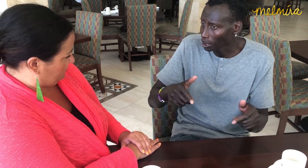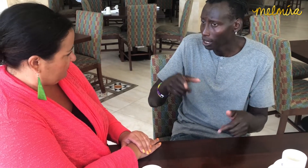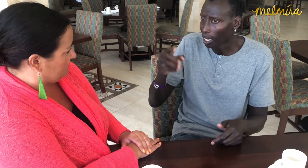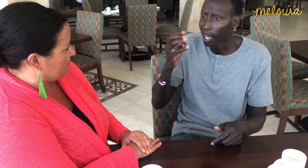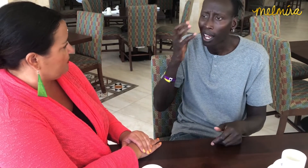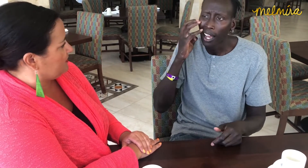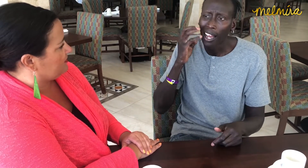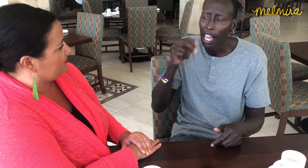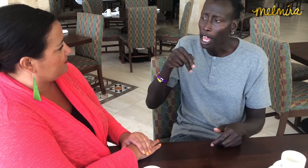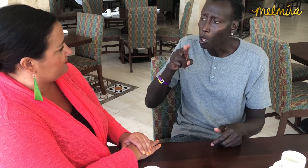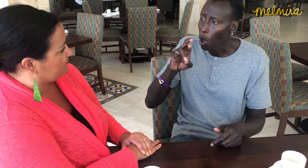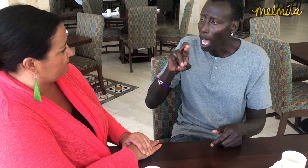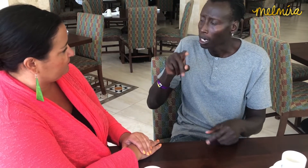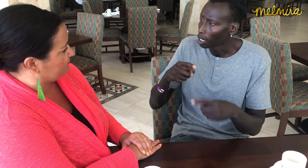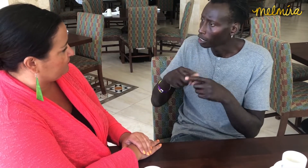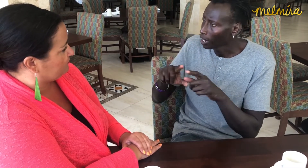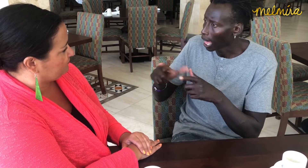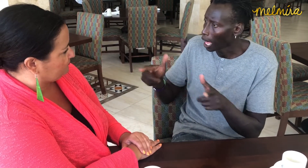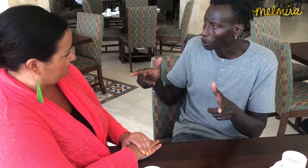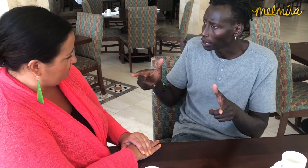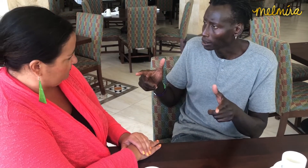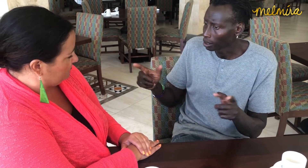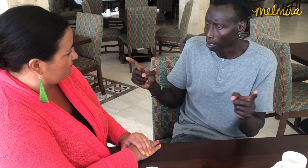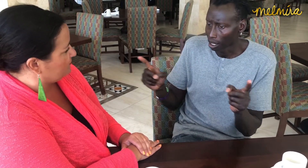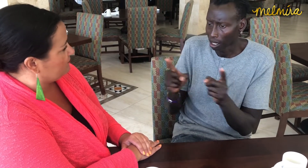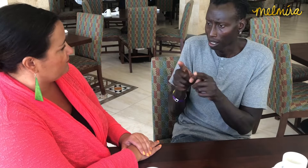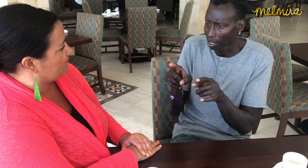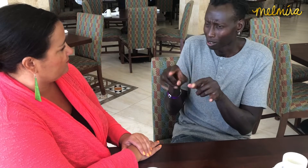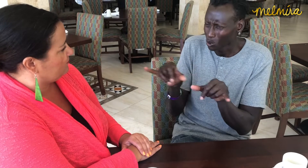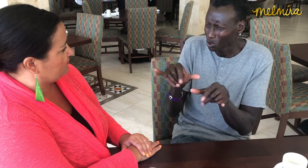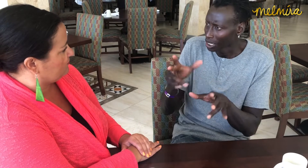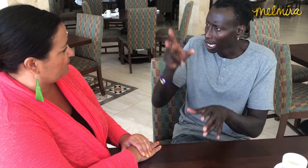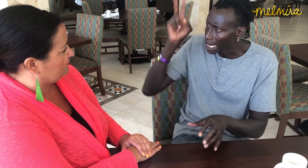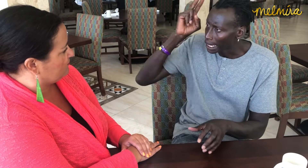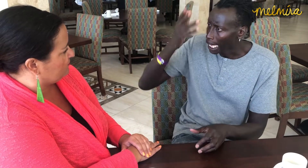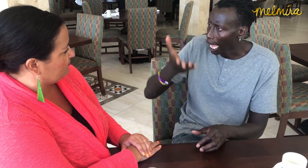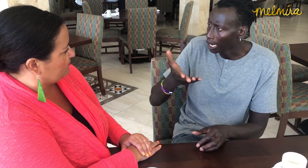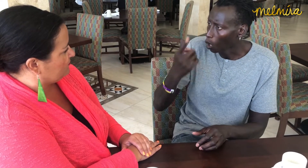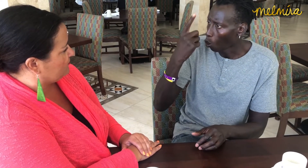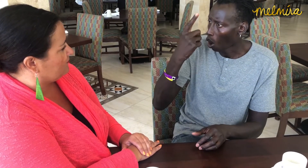Nuer have a different language. They're a part of one country yet they have communication